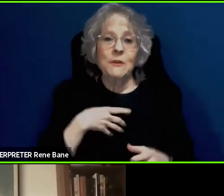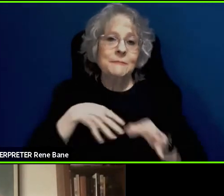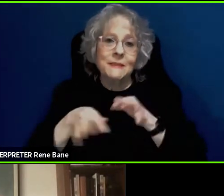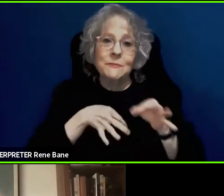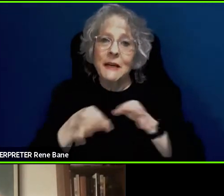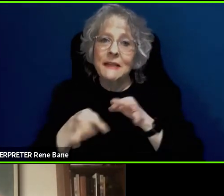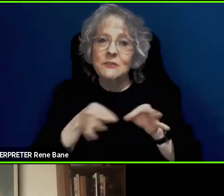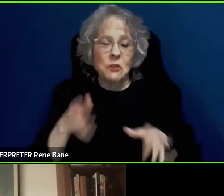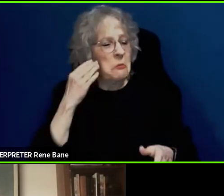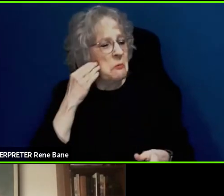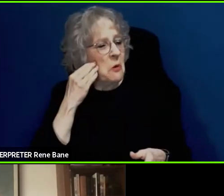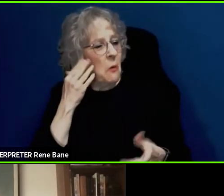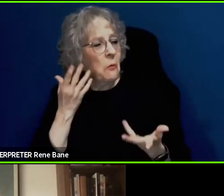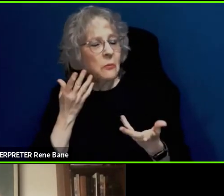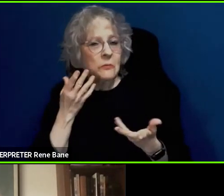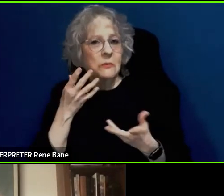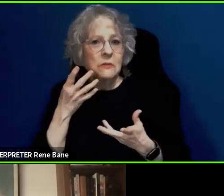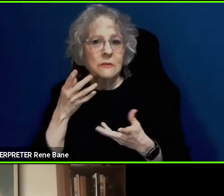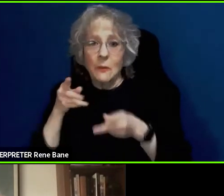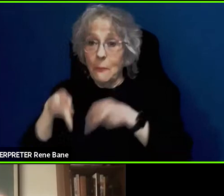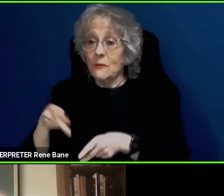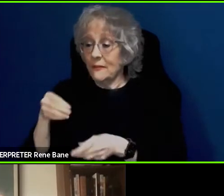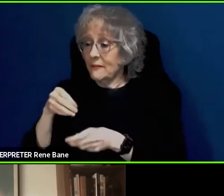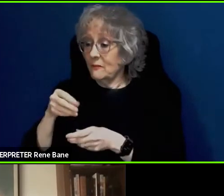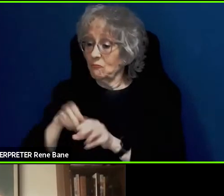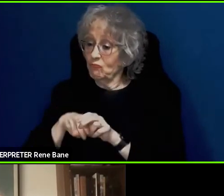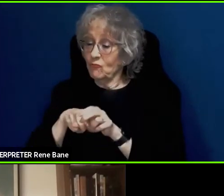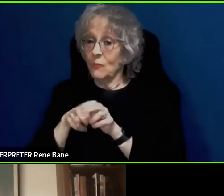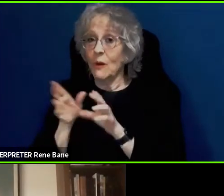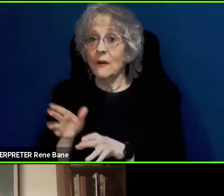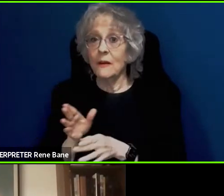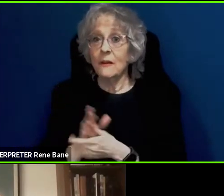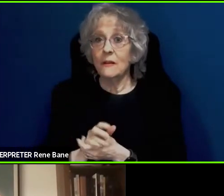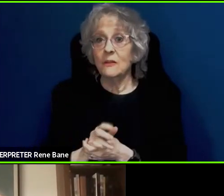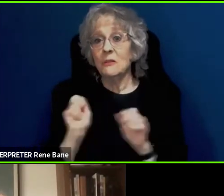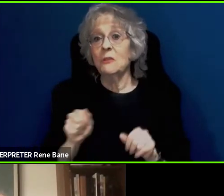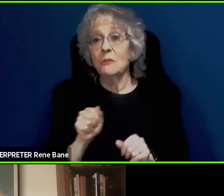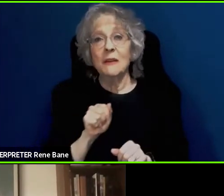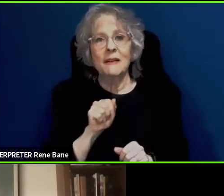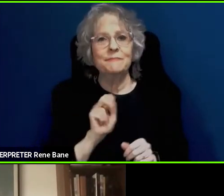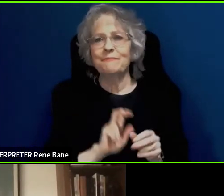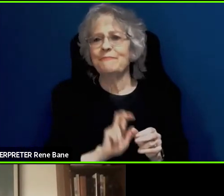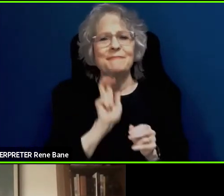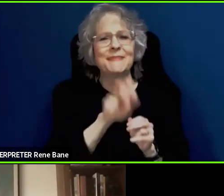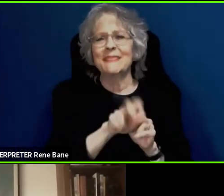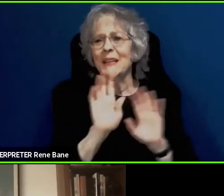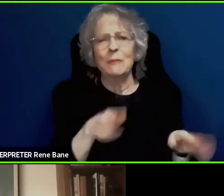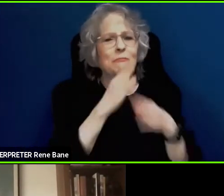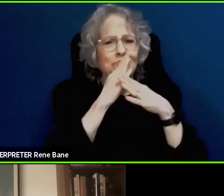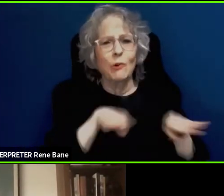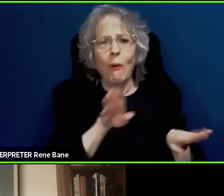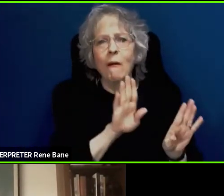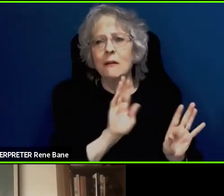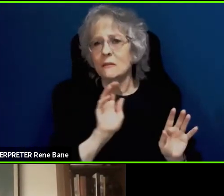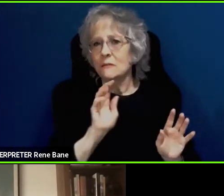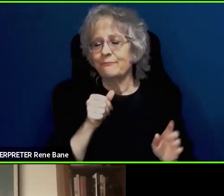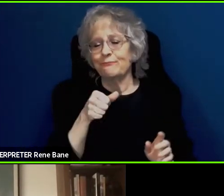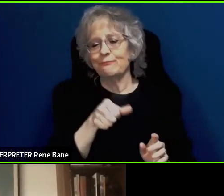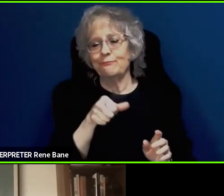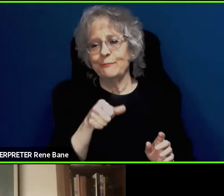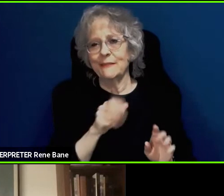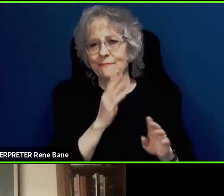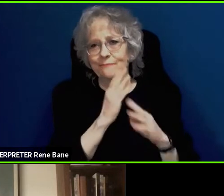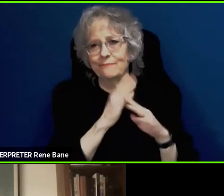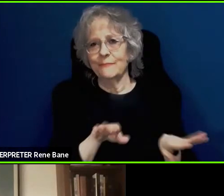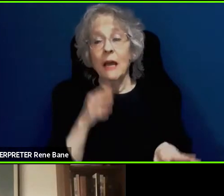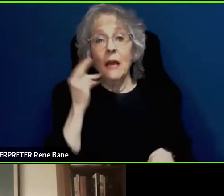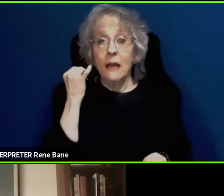there is a big skip it or be quiet or whatever button. For the person who is blind, they can just